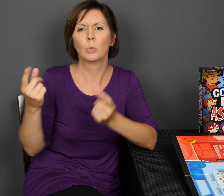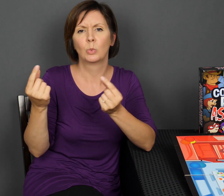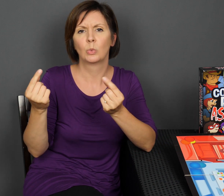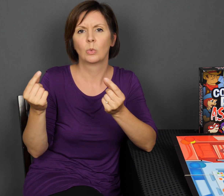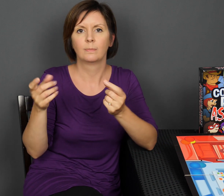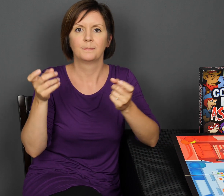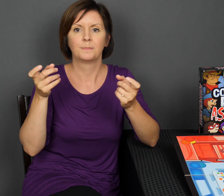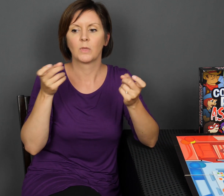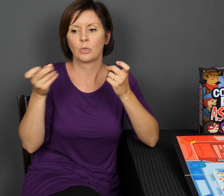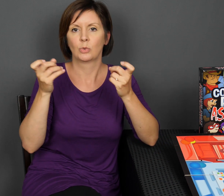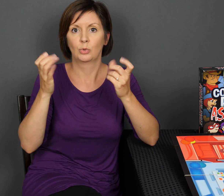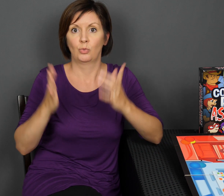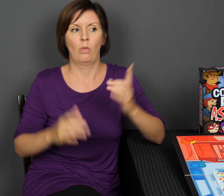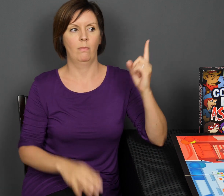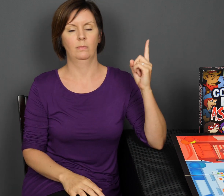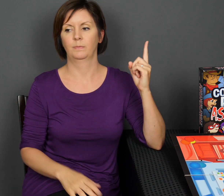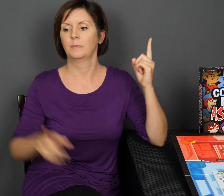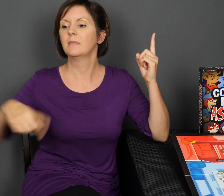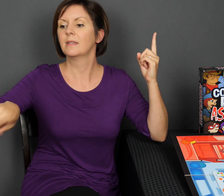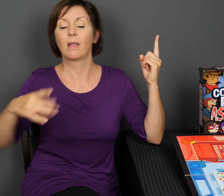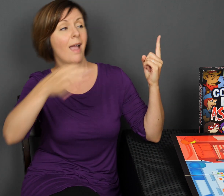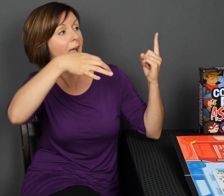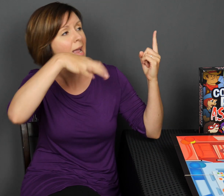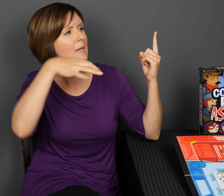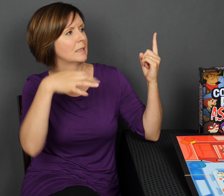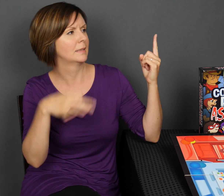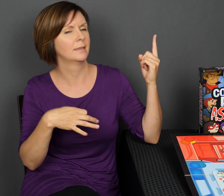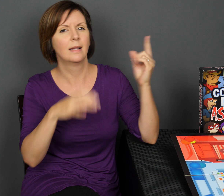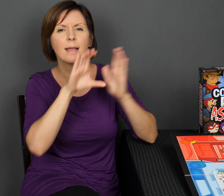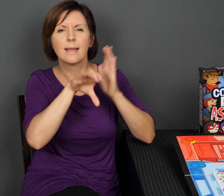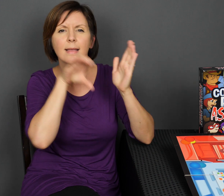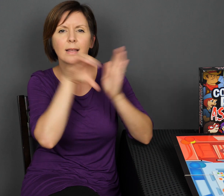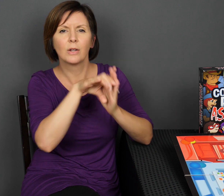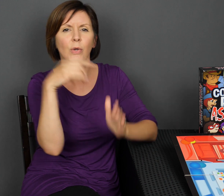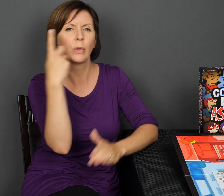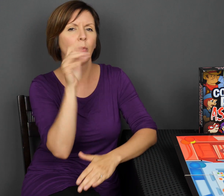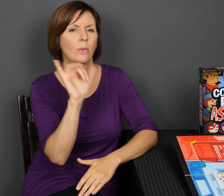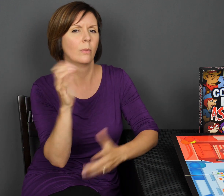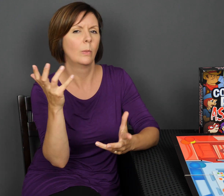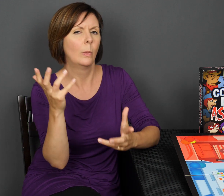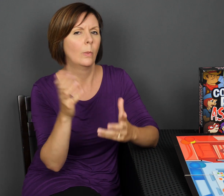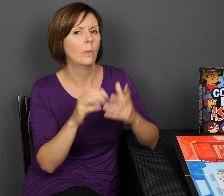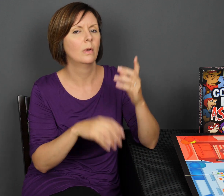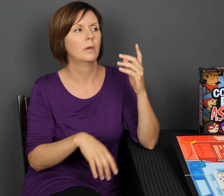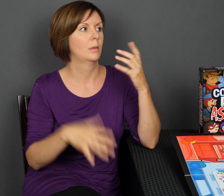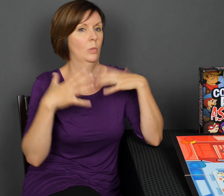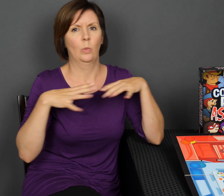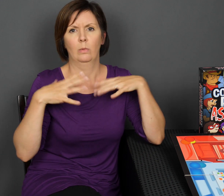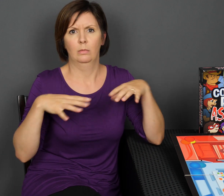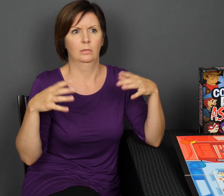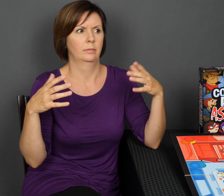Instead, what they do, is they have to explain what the meeples look like, what they’re